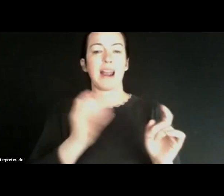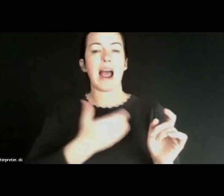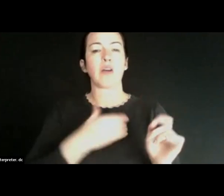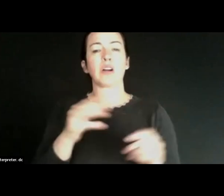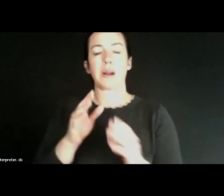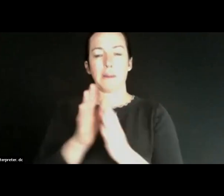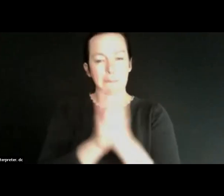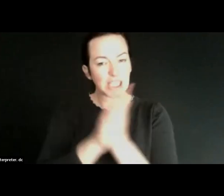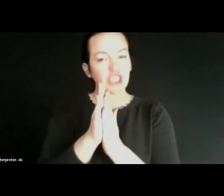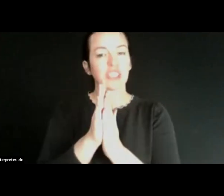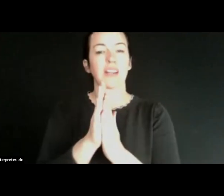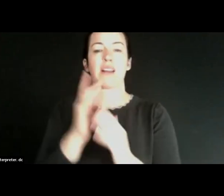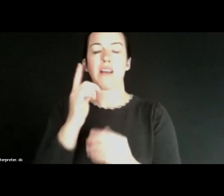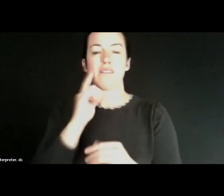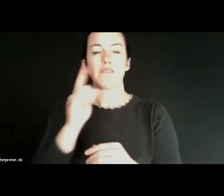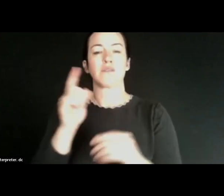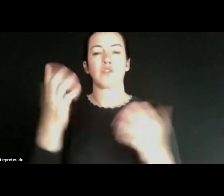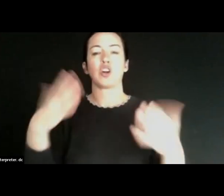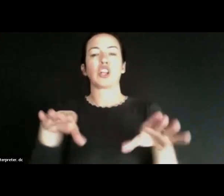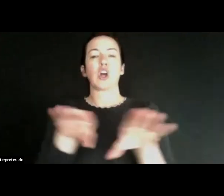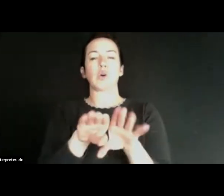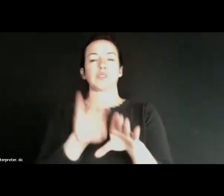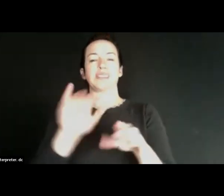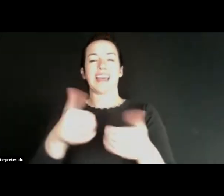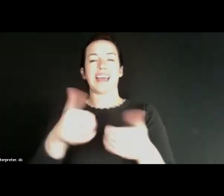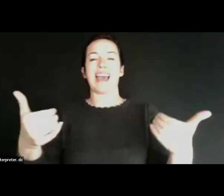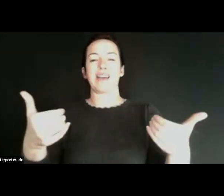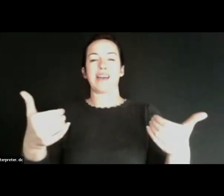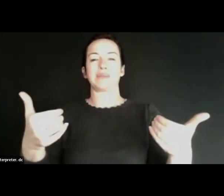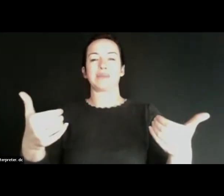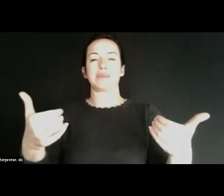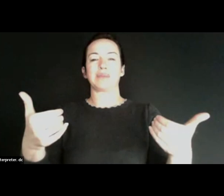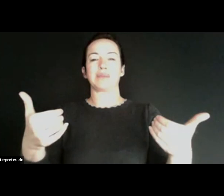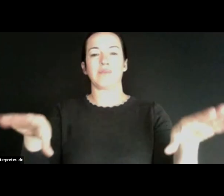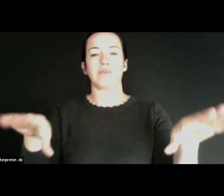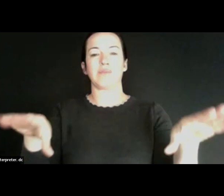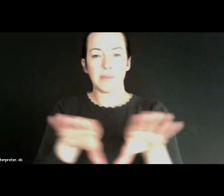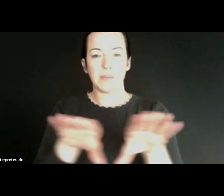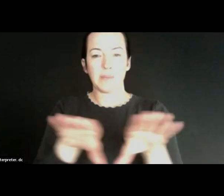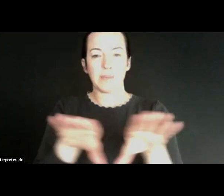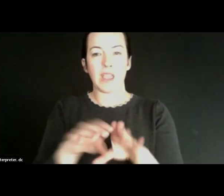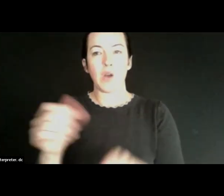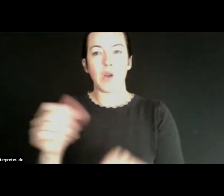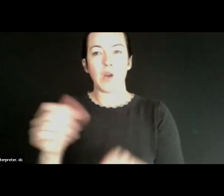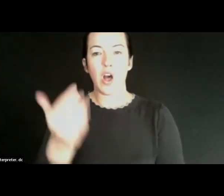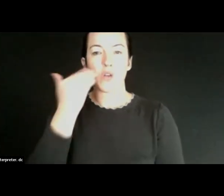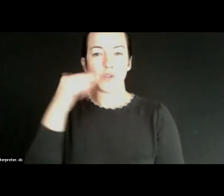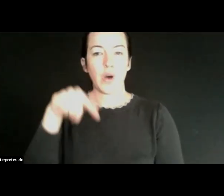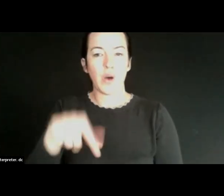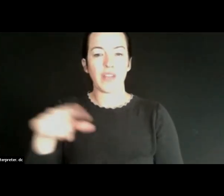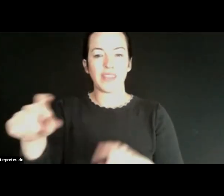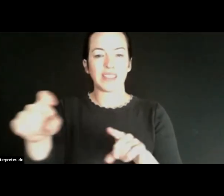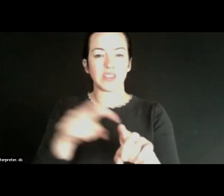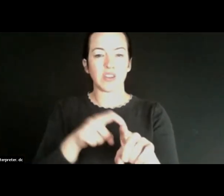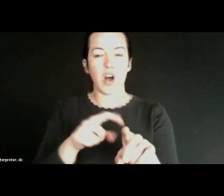has been to close the digital divide And, as all of us know, on this call the digital divide has